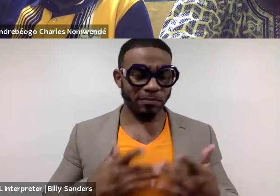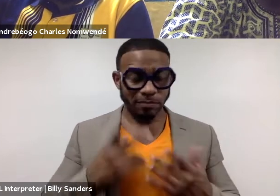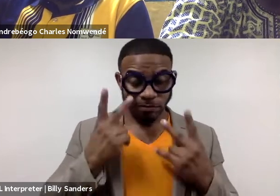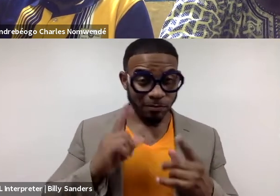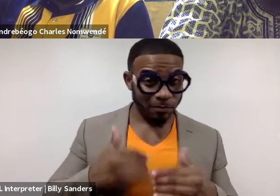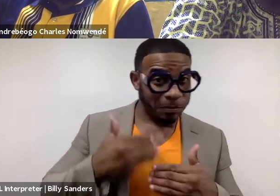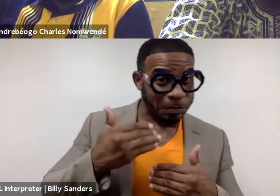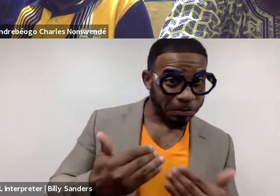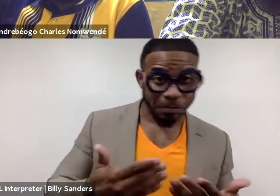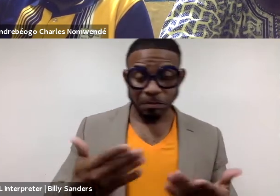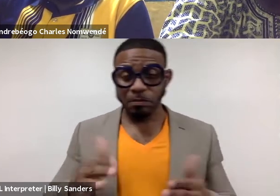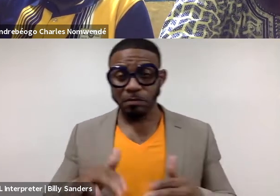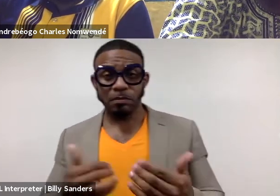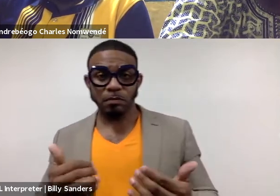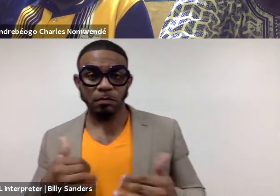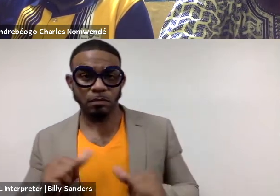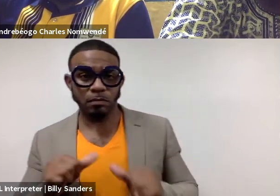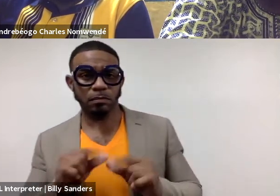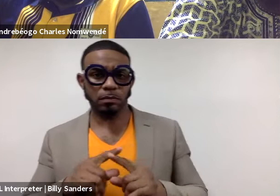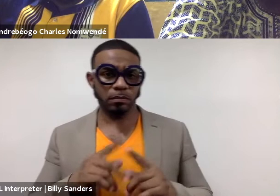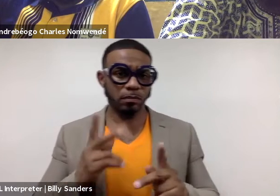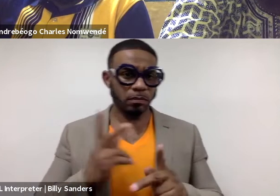and how we continue to navigate the ethics next.